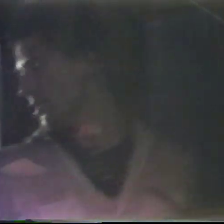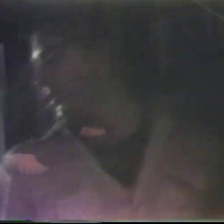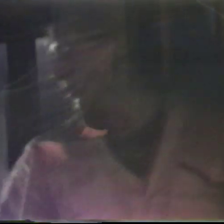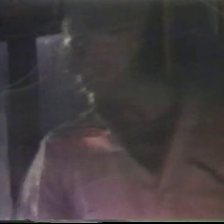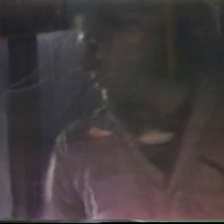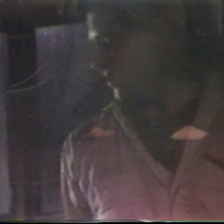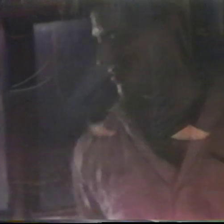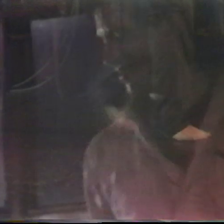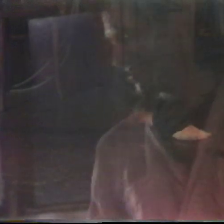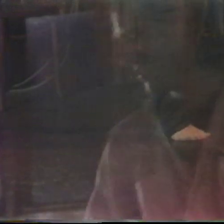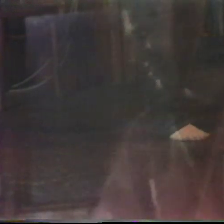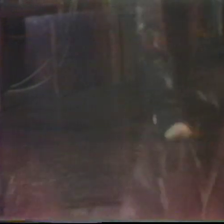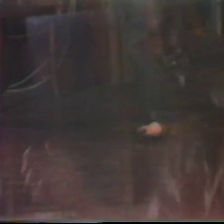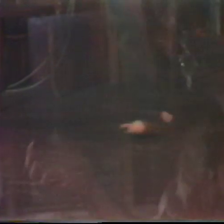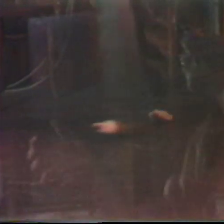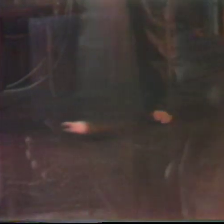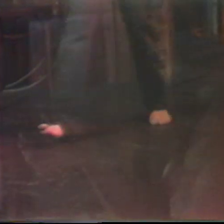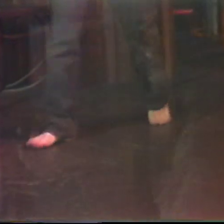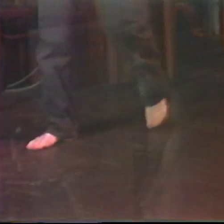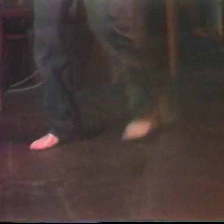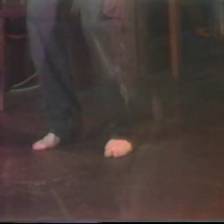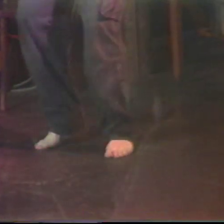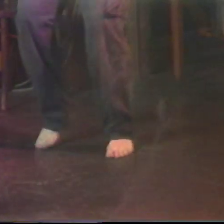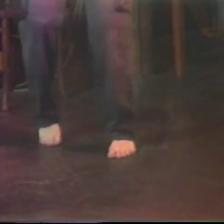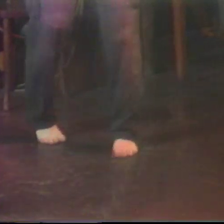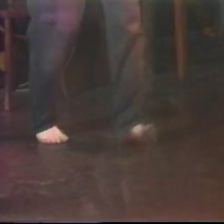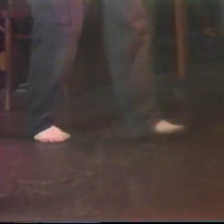...and it really was incorporated into their styles quite a bit.